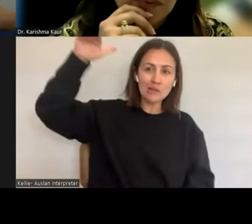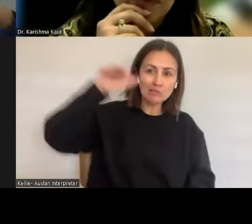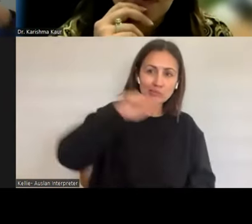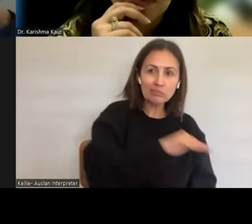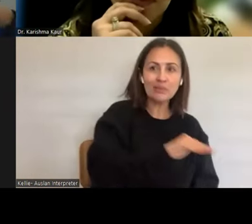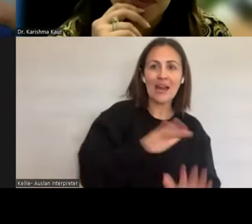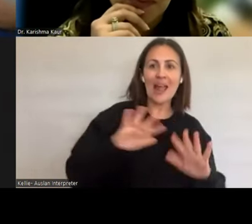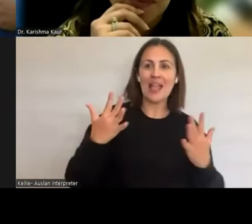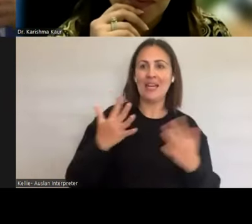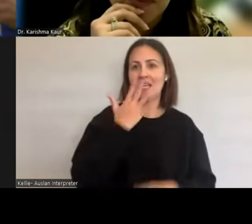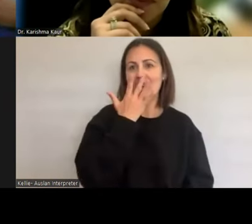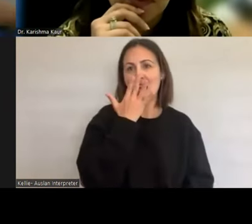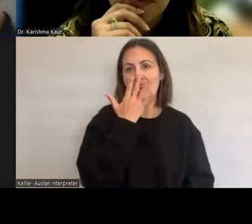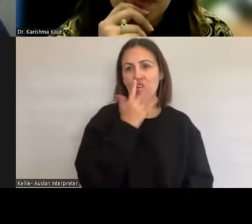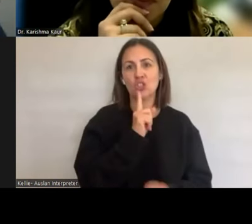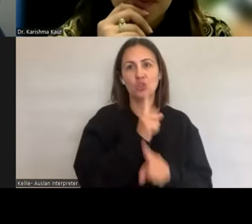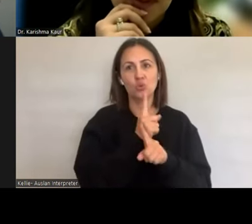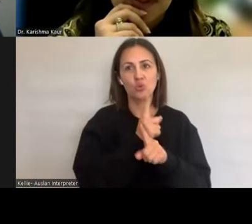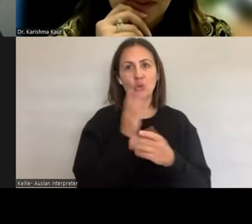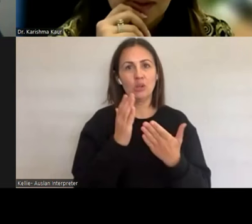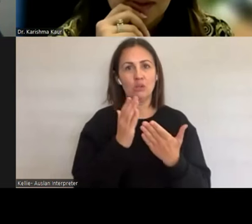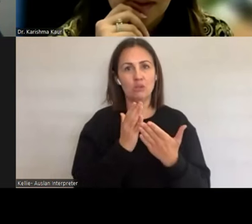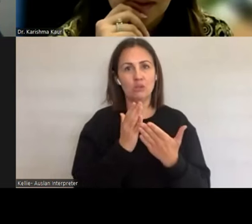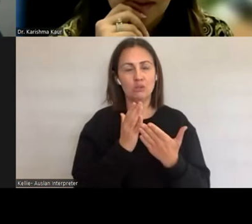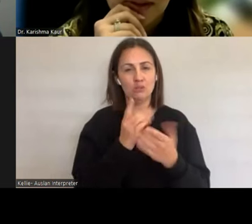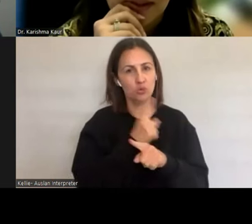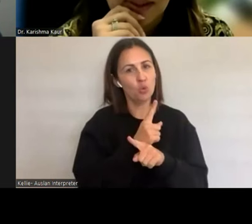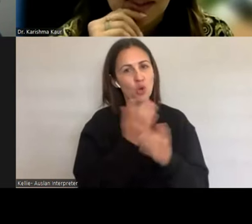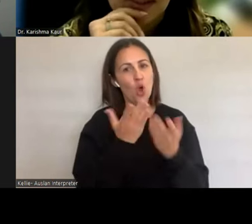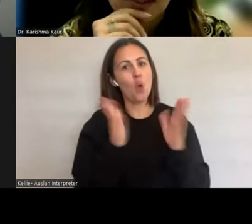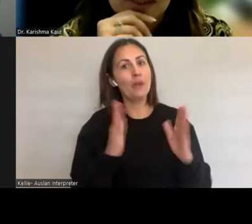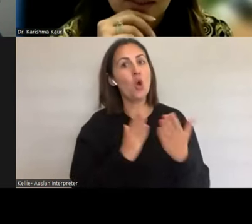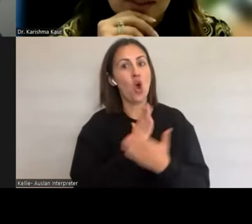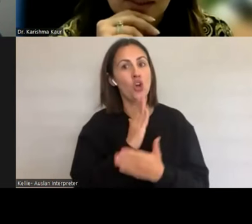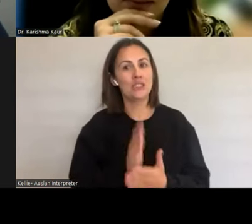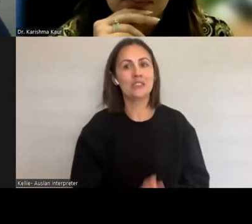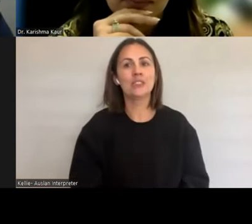bringing everyone along the journey. I think to de-stigmatise things,